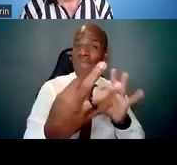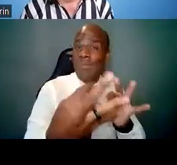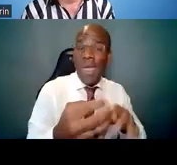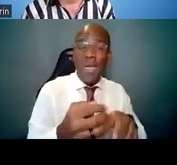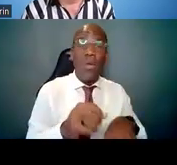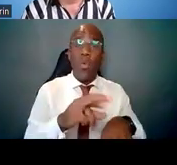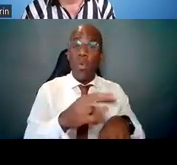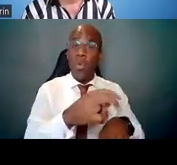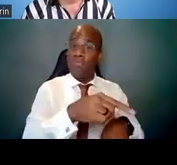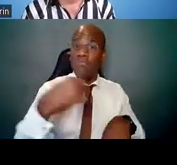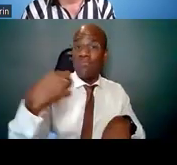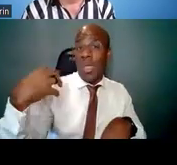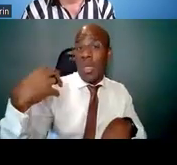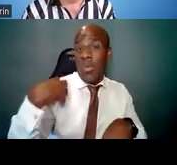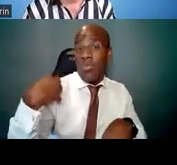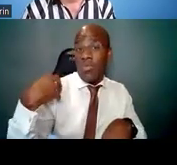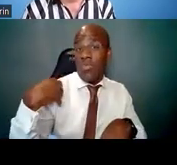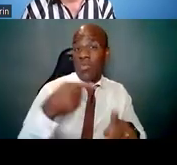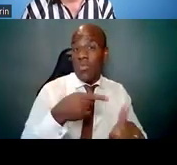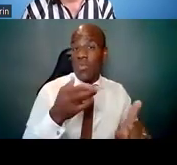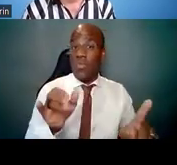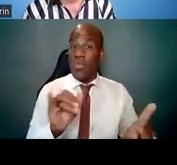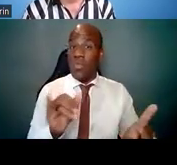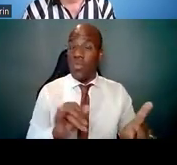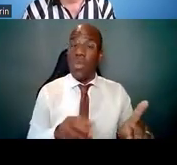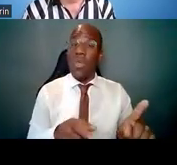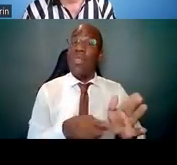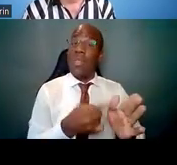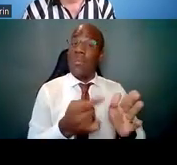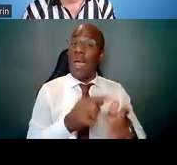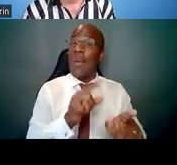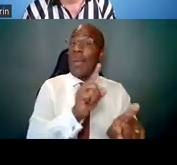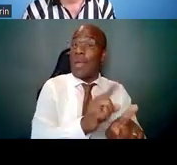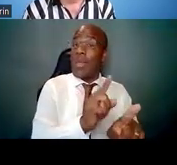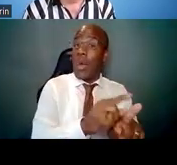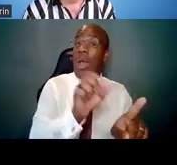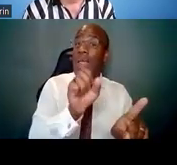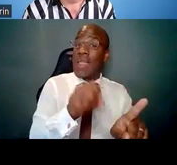where your mentor may be your sponsor, and we're going to talk about when that happens.